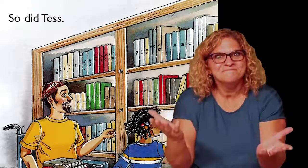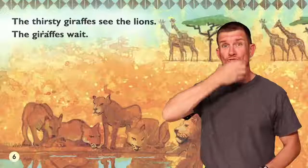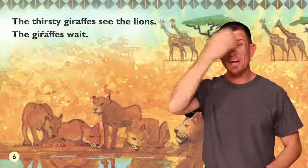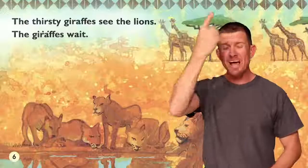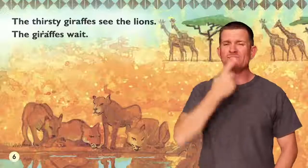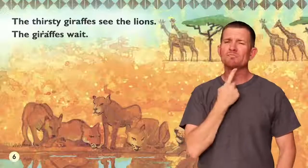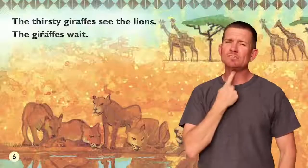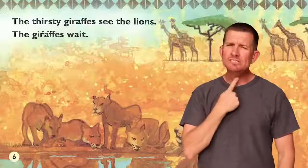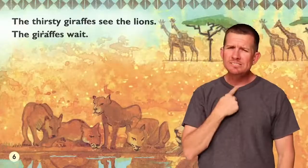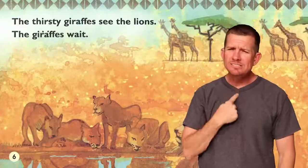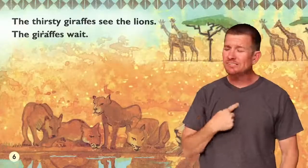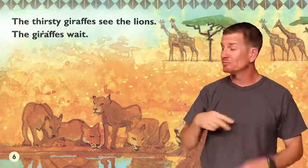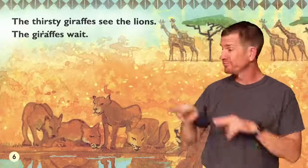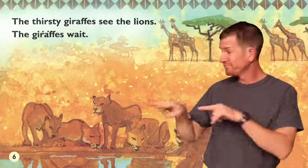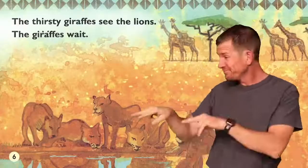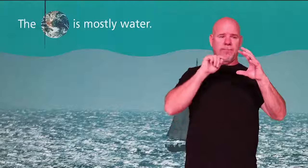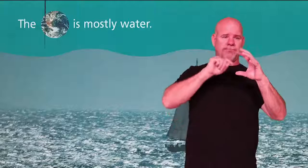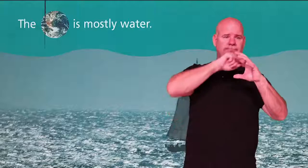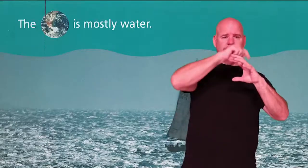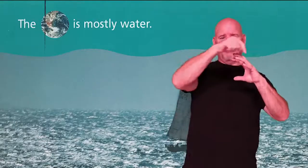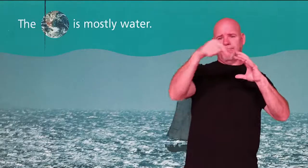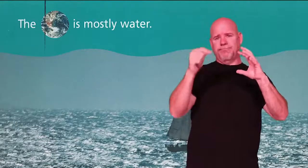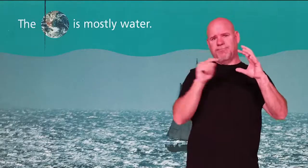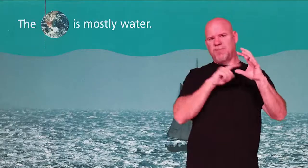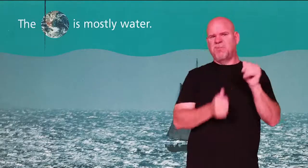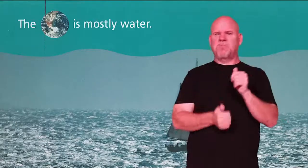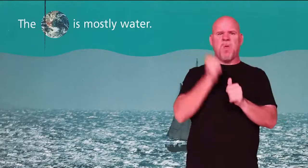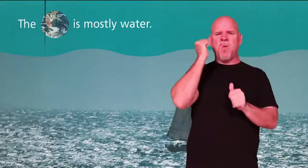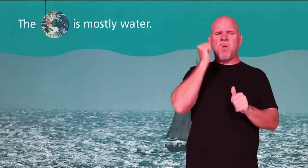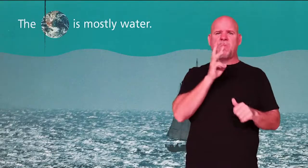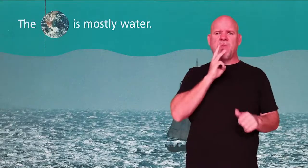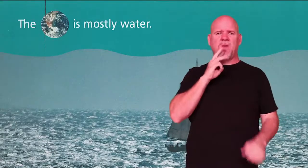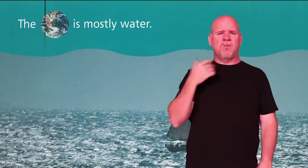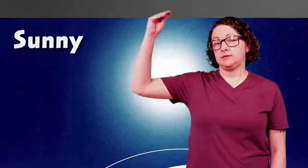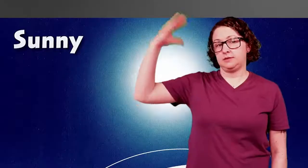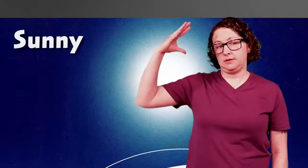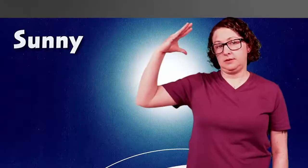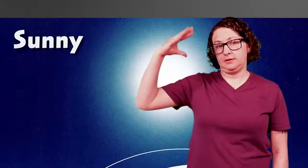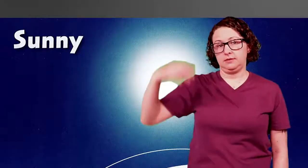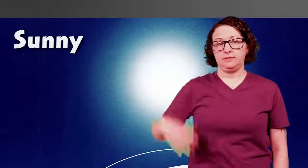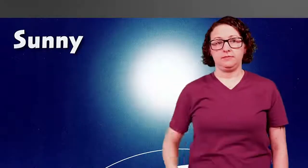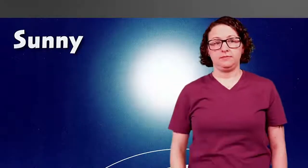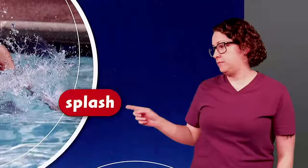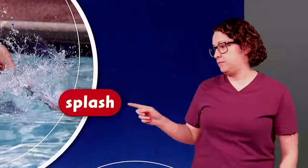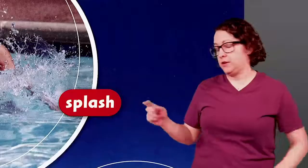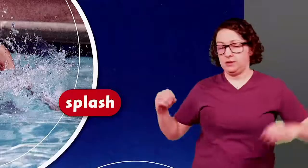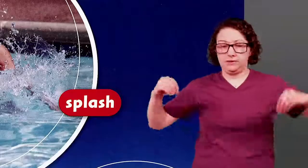test it too the giraffe was thirsty